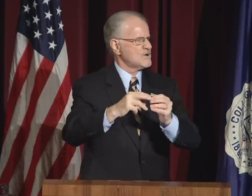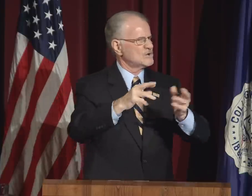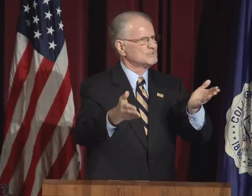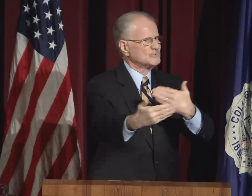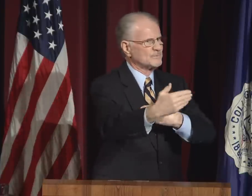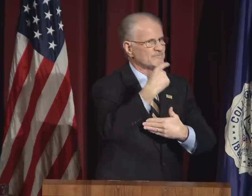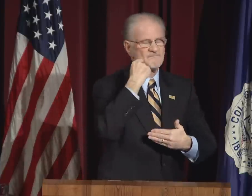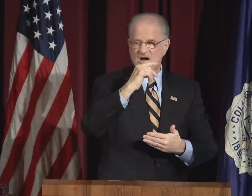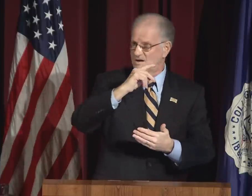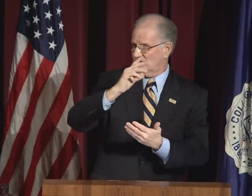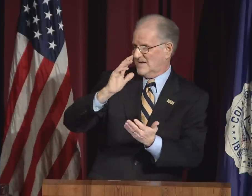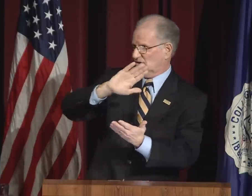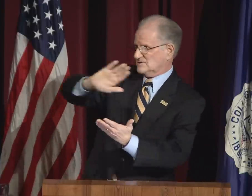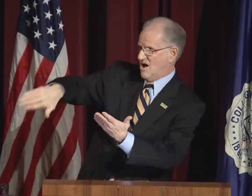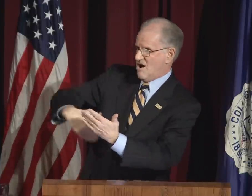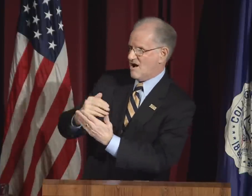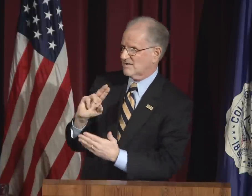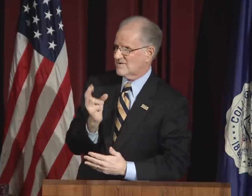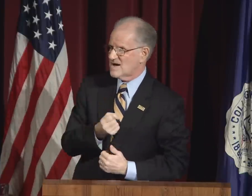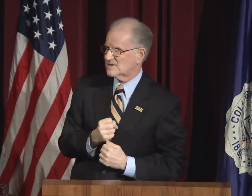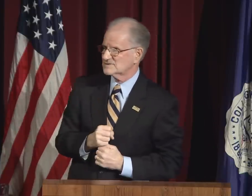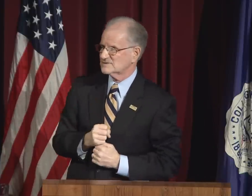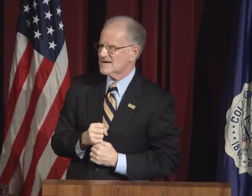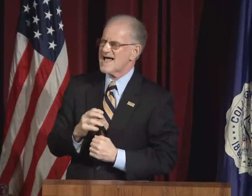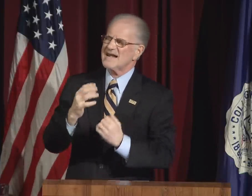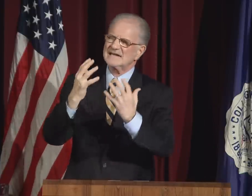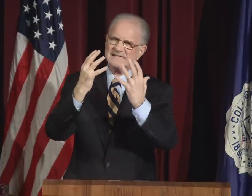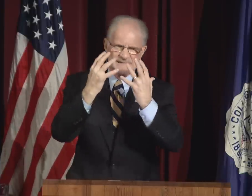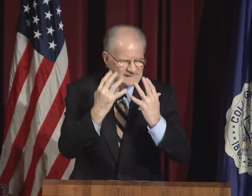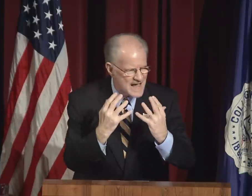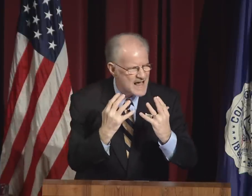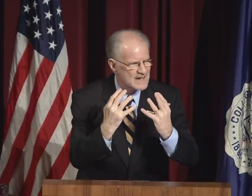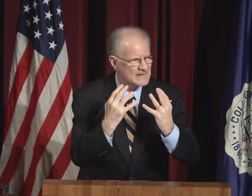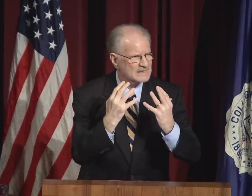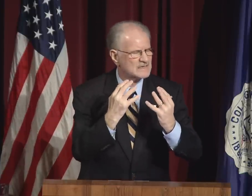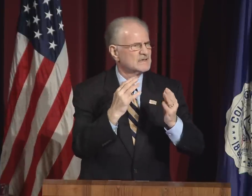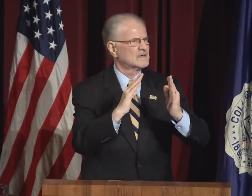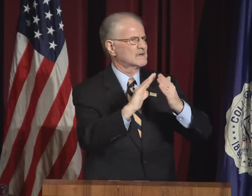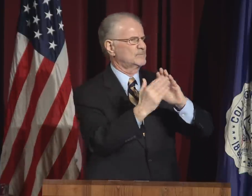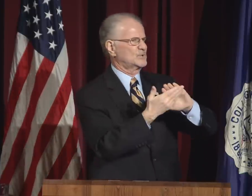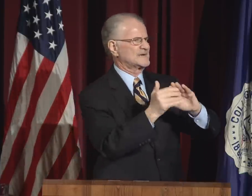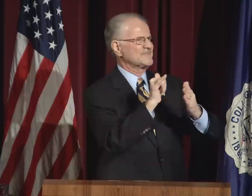the more room there is for all.